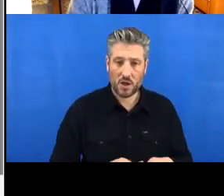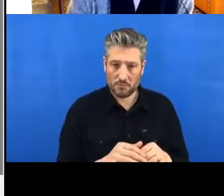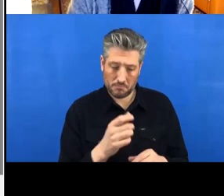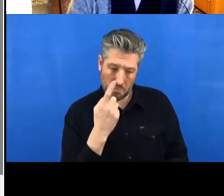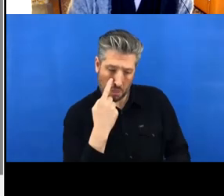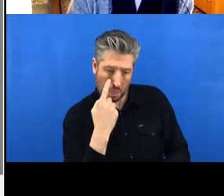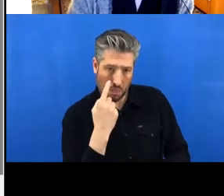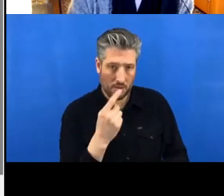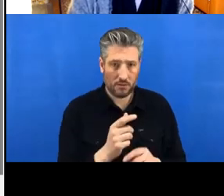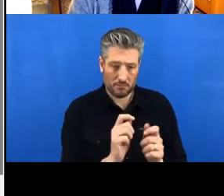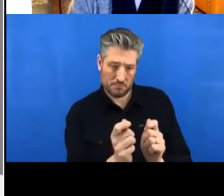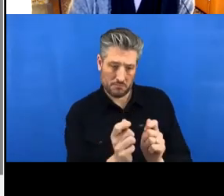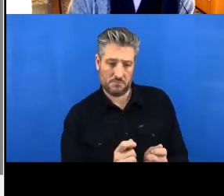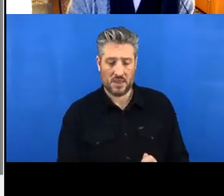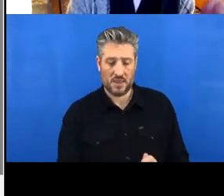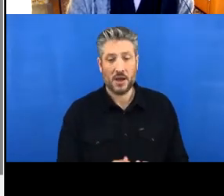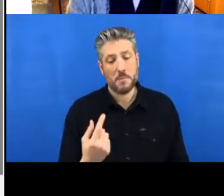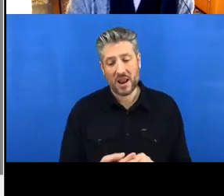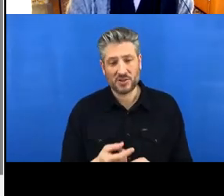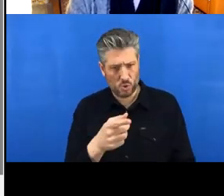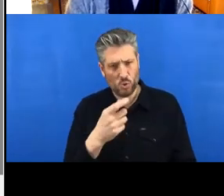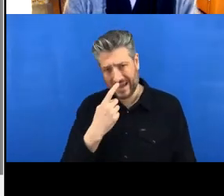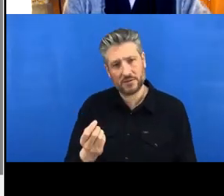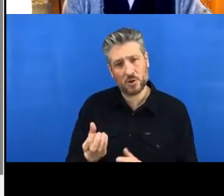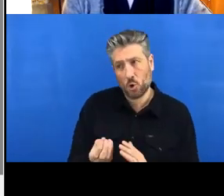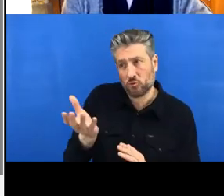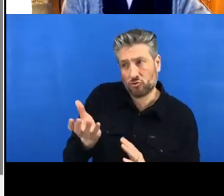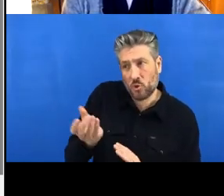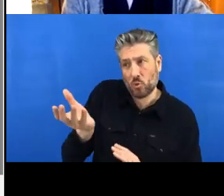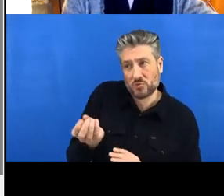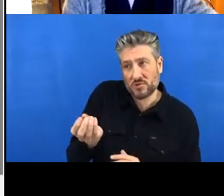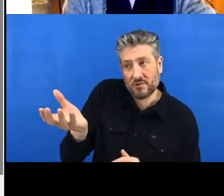really fulfilling if you've helped a little bit with sometimes massive projects. It could just